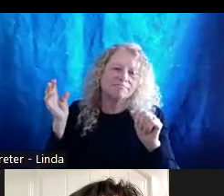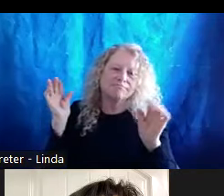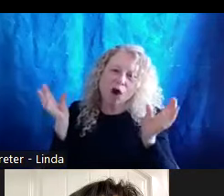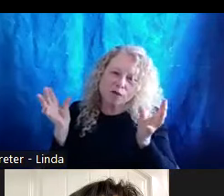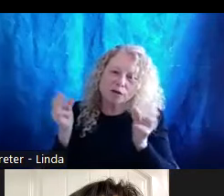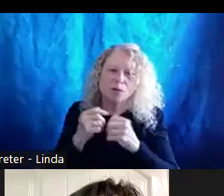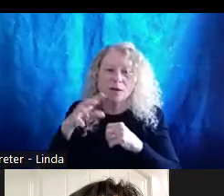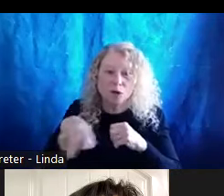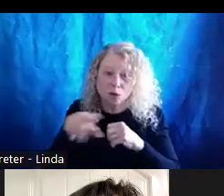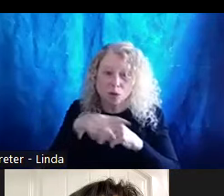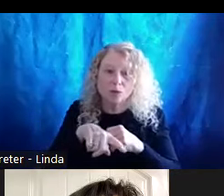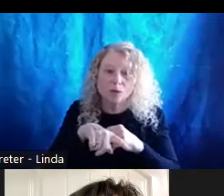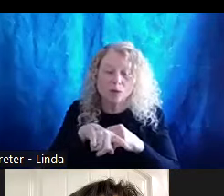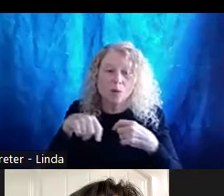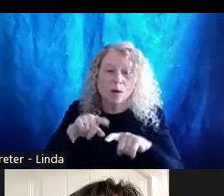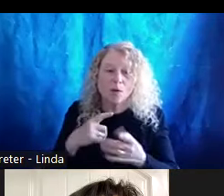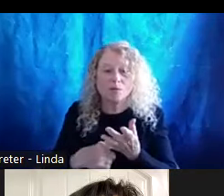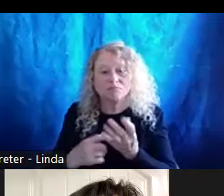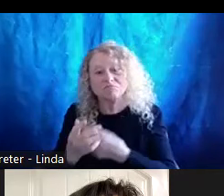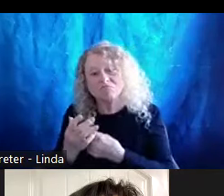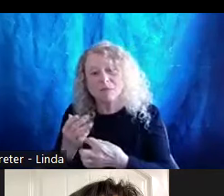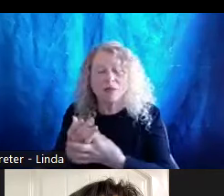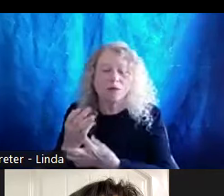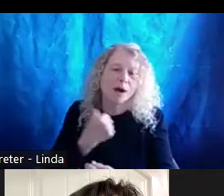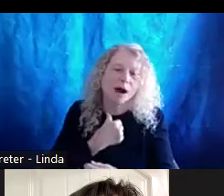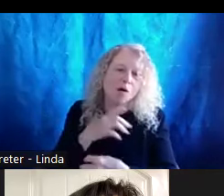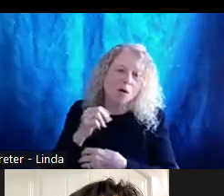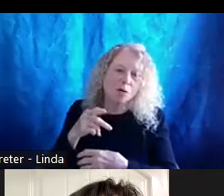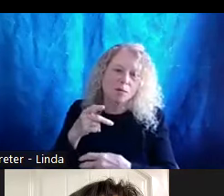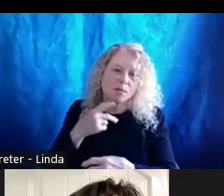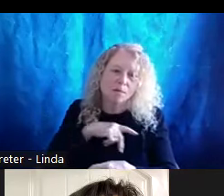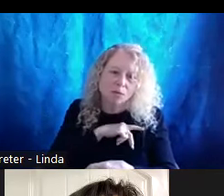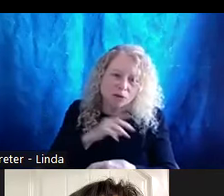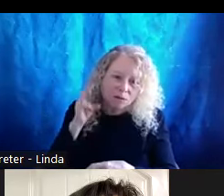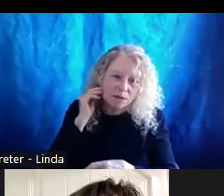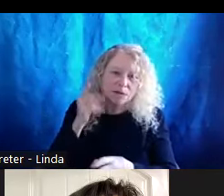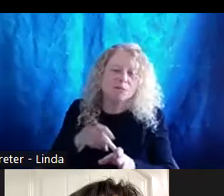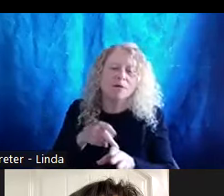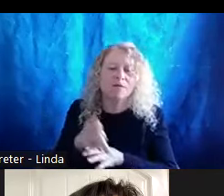As we talk through our own personal and professional experiences and what this looks like with systems change.